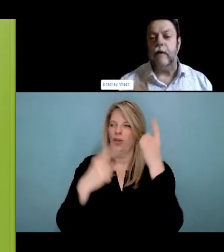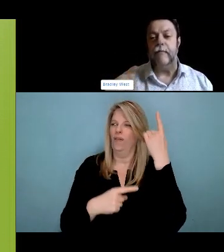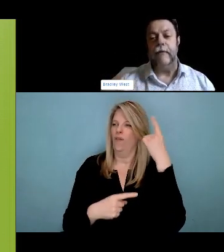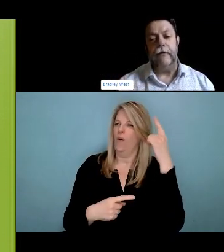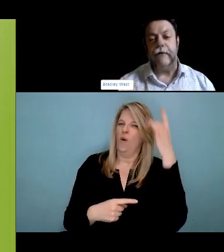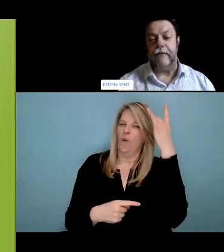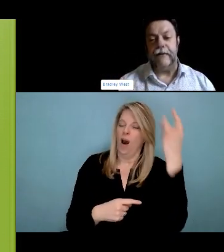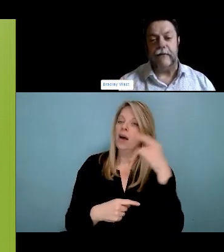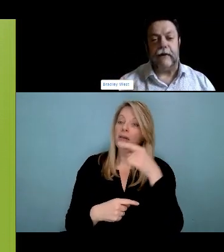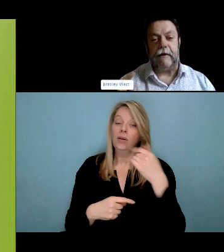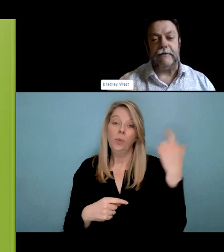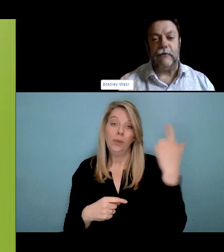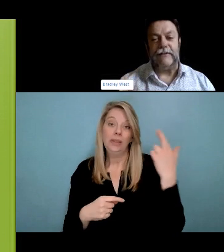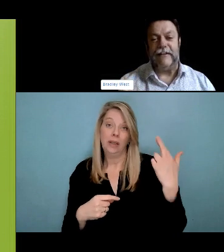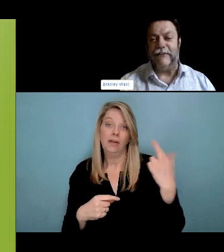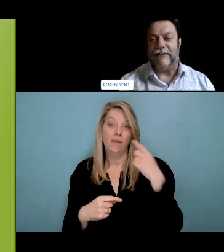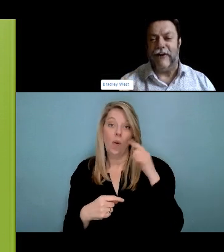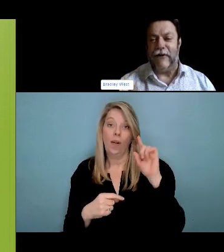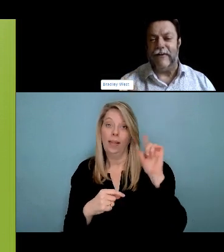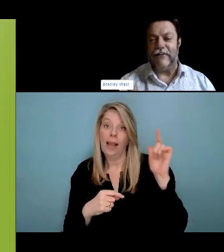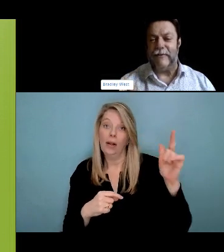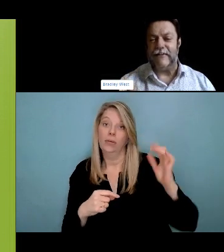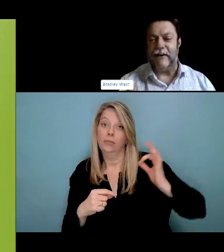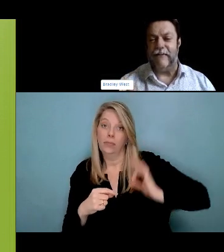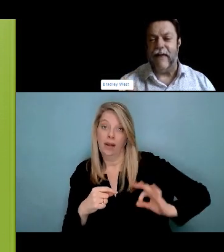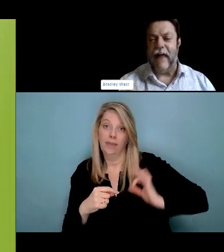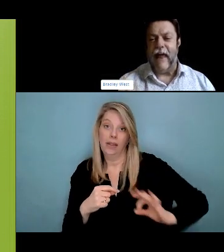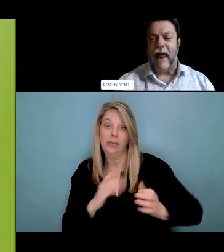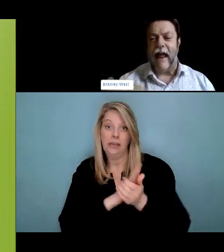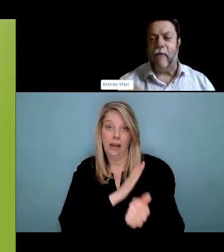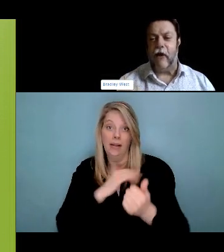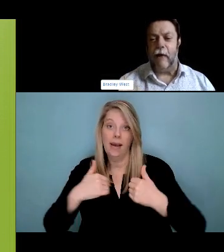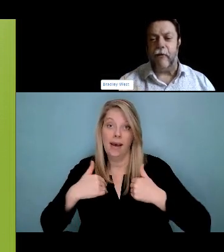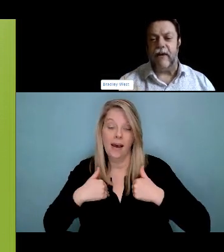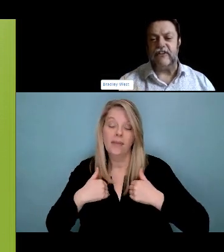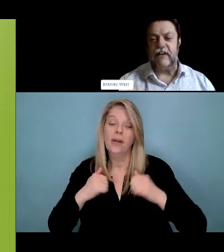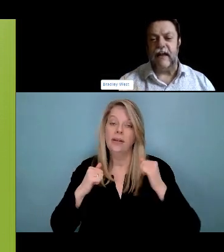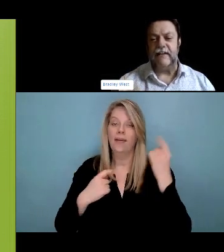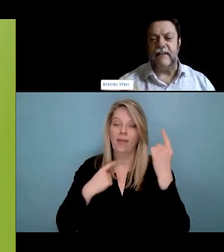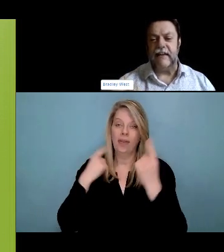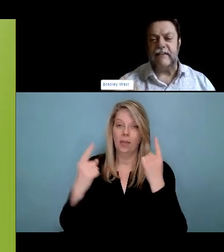into this slide, but I want to recognize that often when we're talking about substance use,